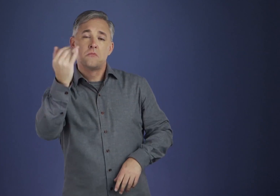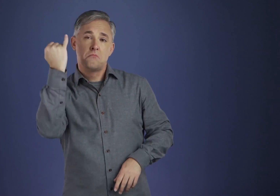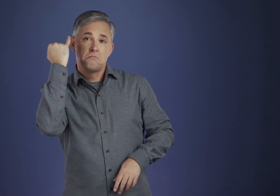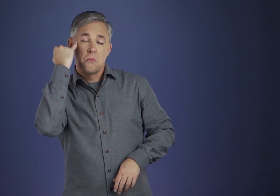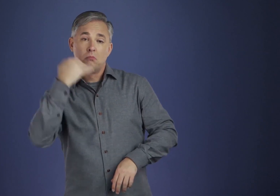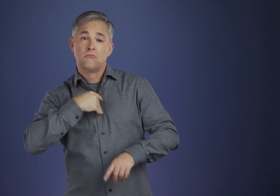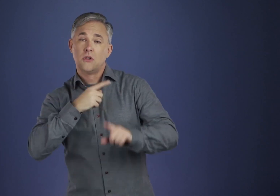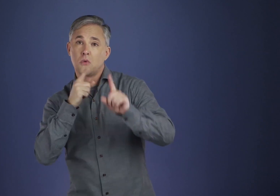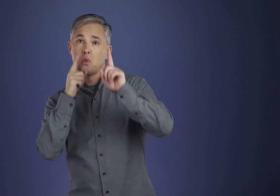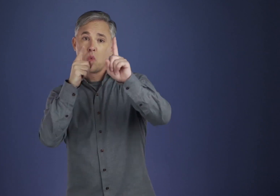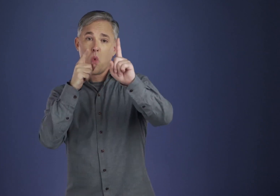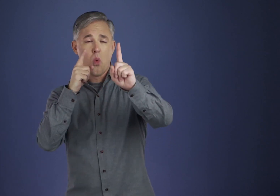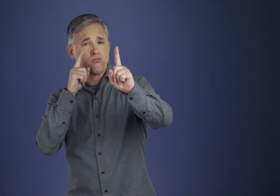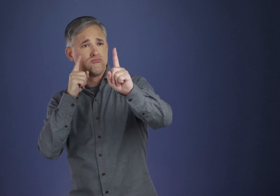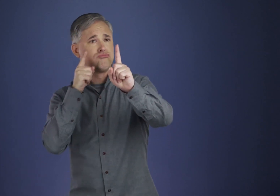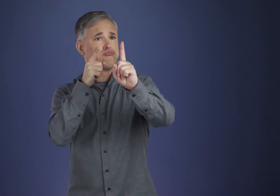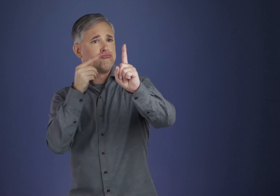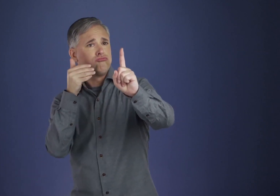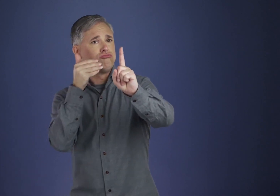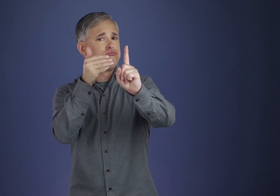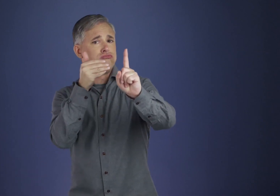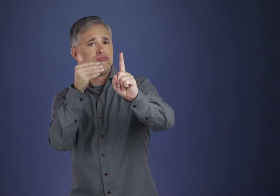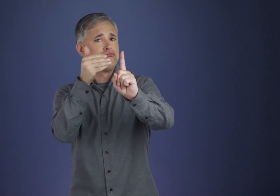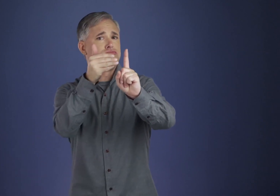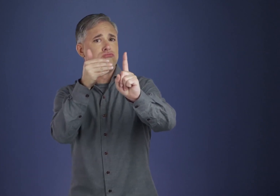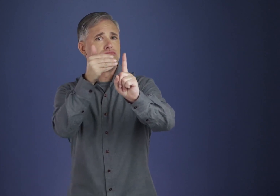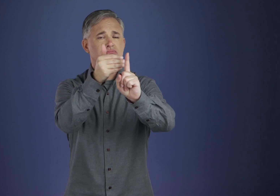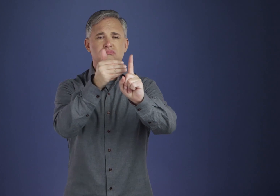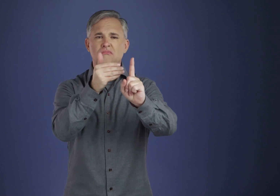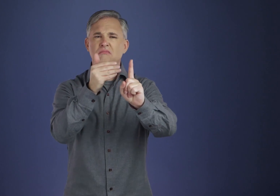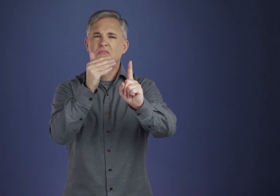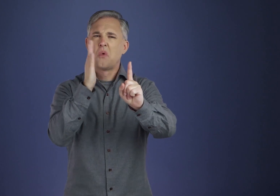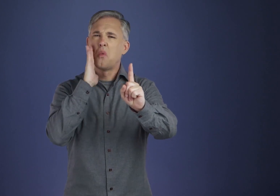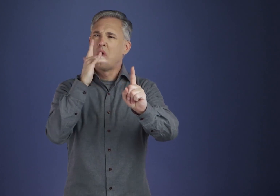were we able to move closer to the ideal we have been trying to glimpse.